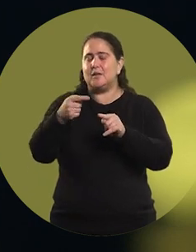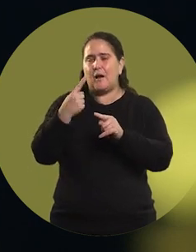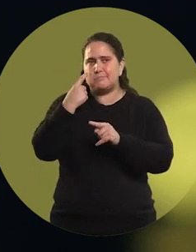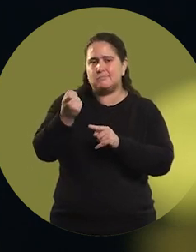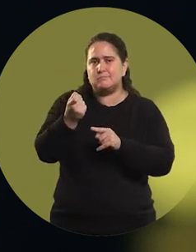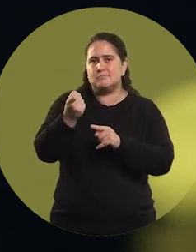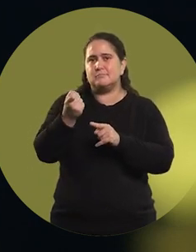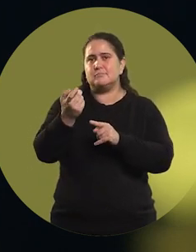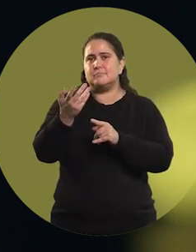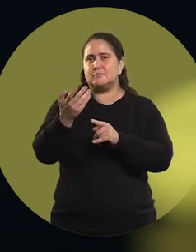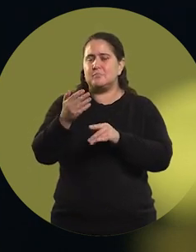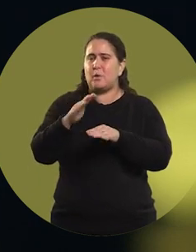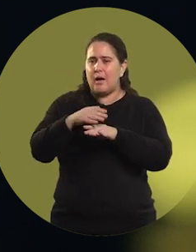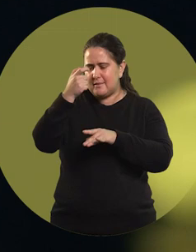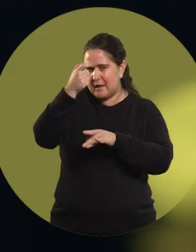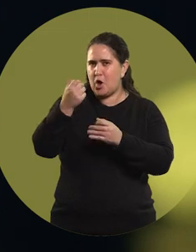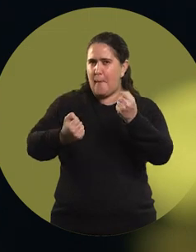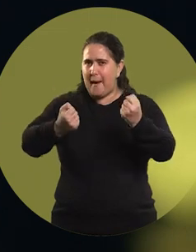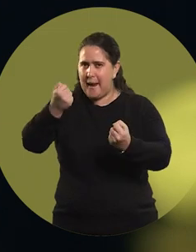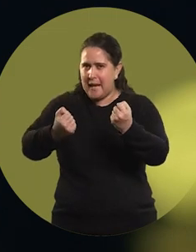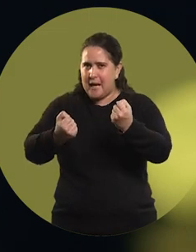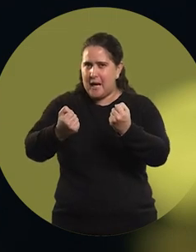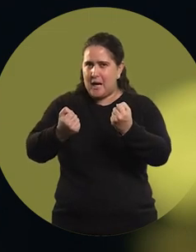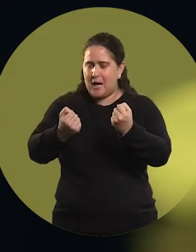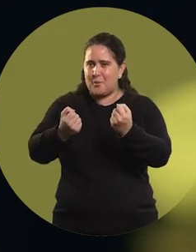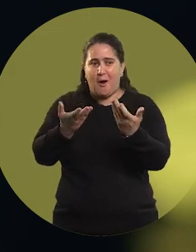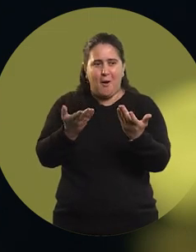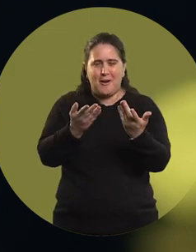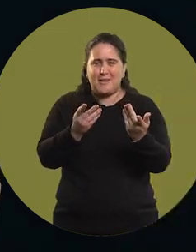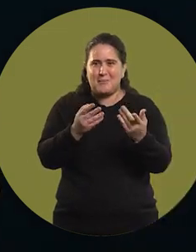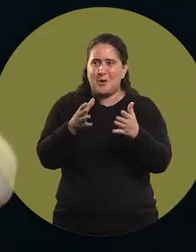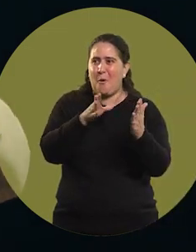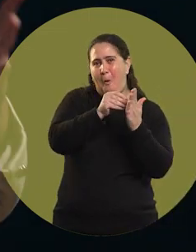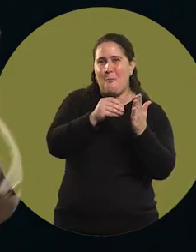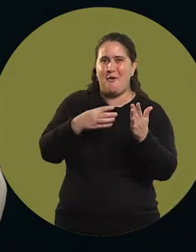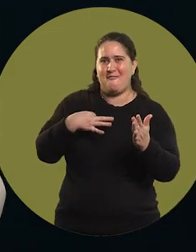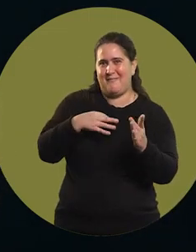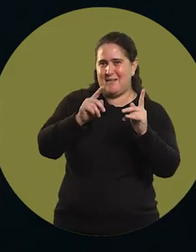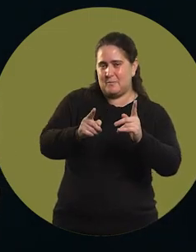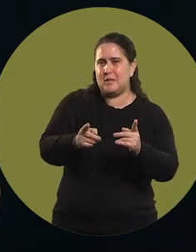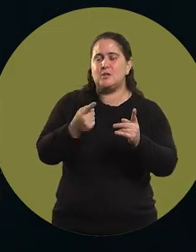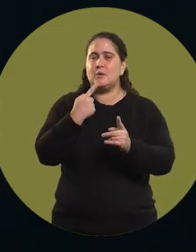I discovered something about racing that applies to life. So we came